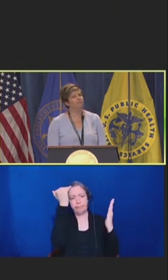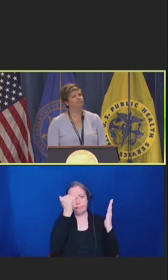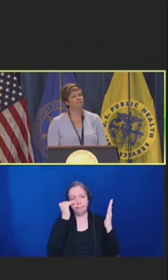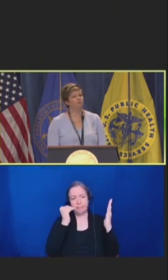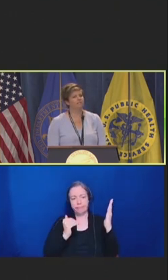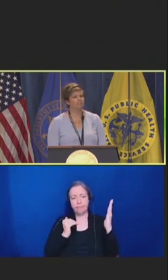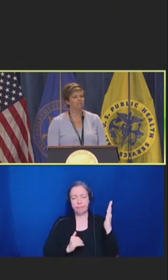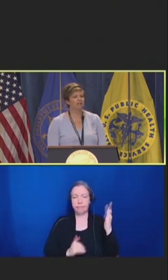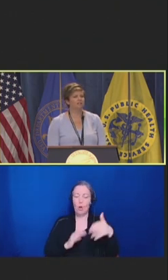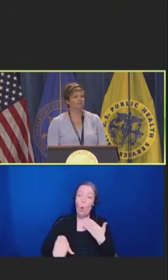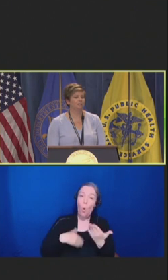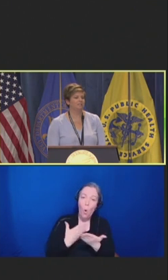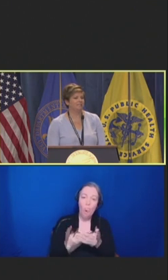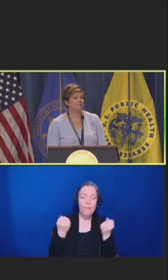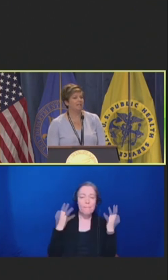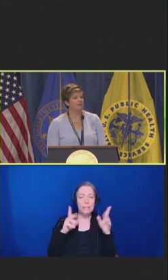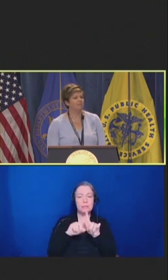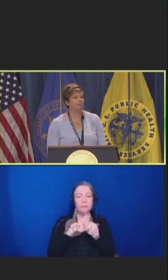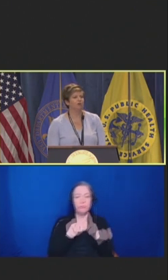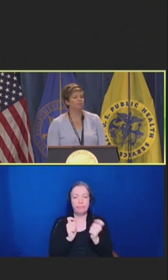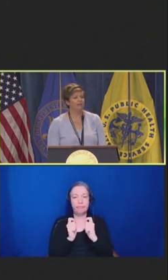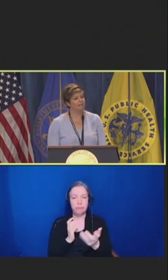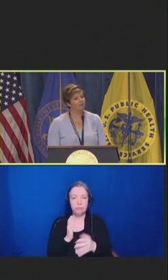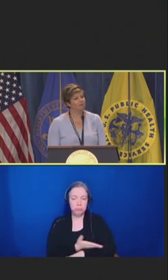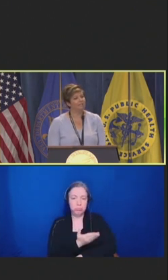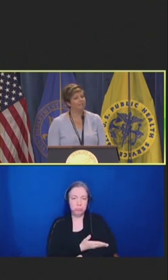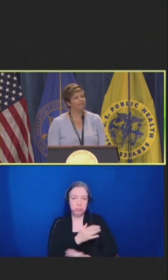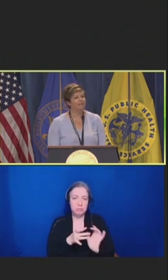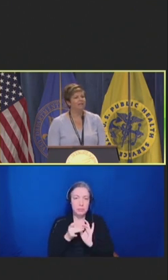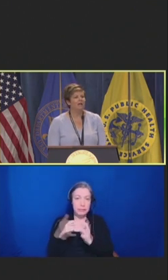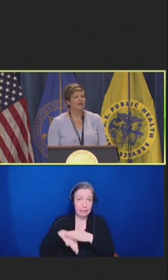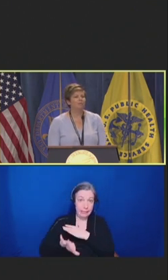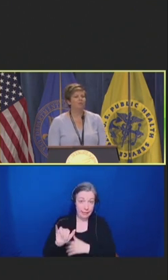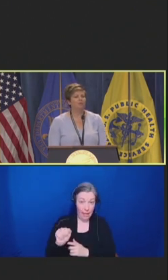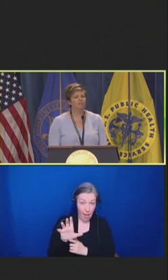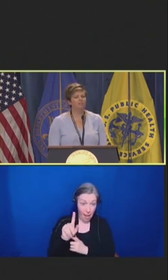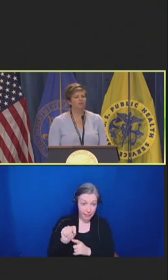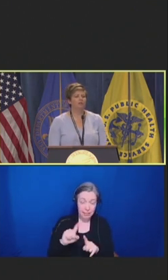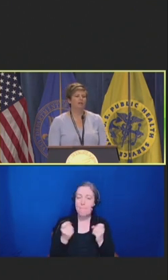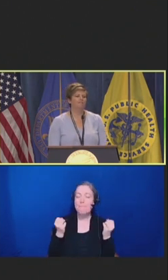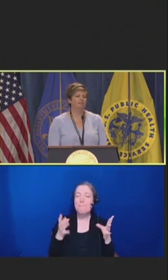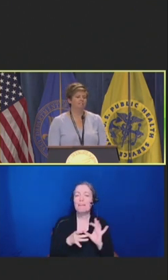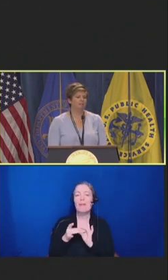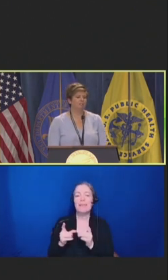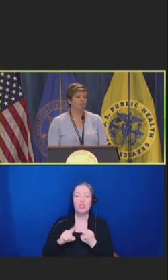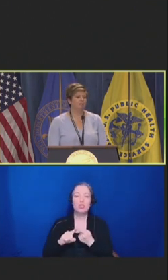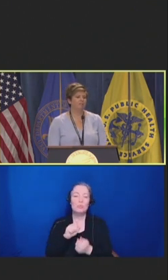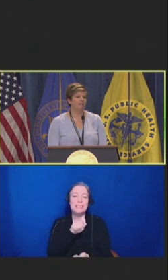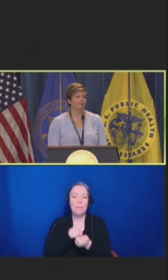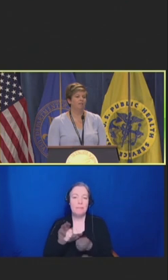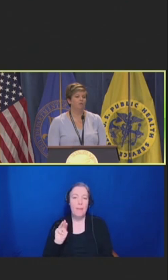Inflation Reduction Act. As you can see, a lot of them were Medicare-related, but we also have an expansion of the Affordable